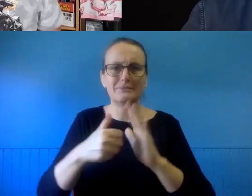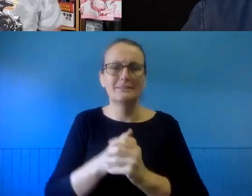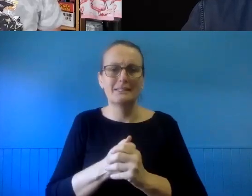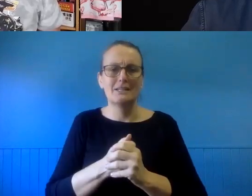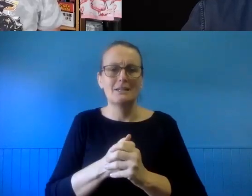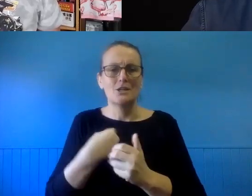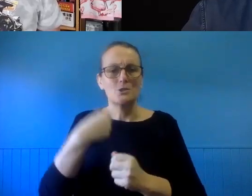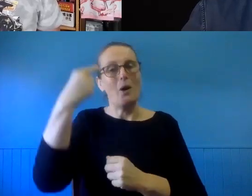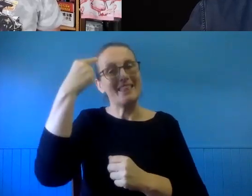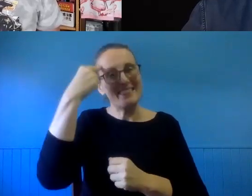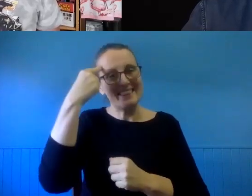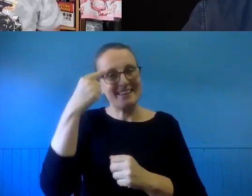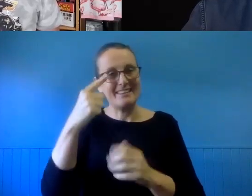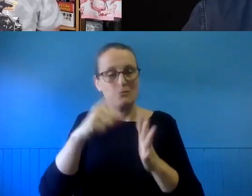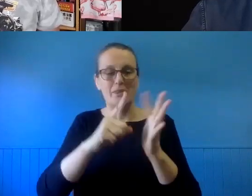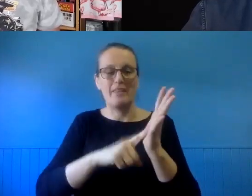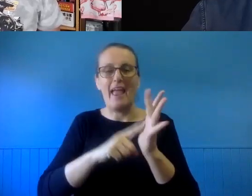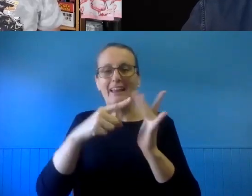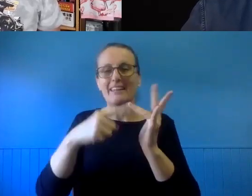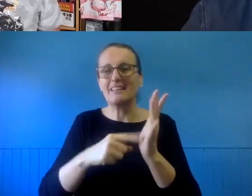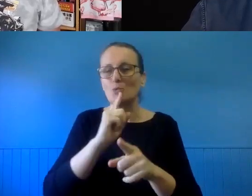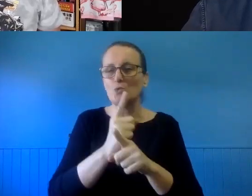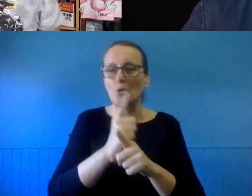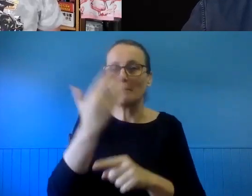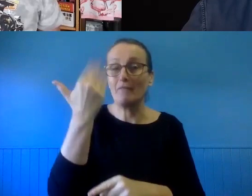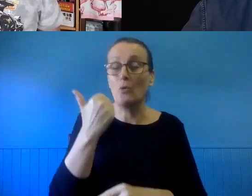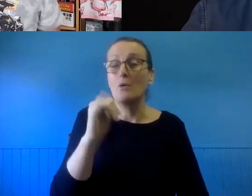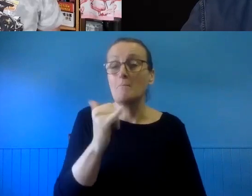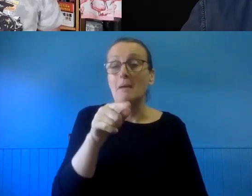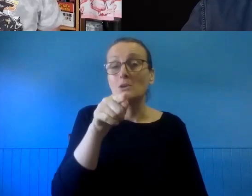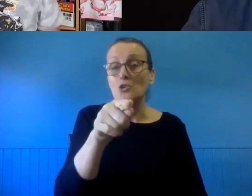think as per Elliott's advice, is to maybe go and look through some of